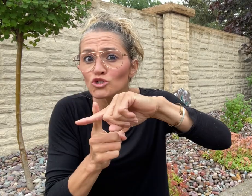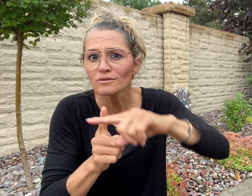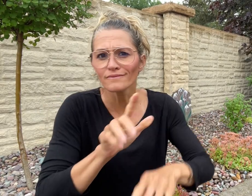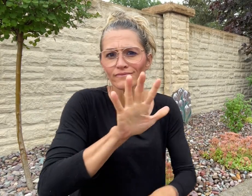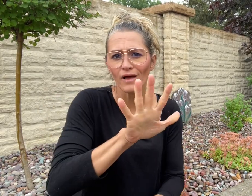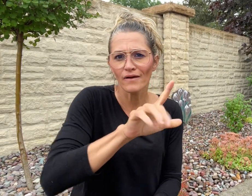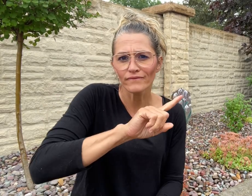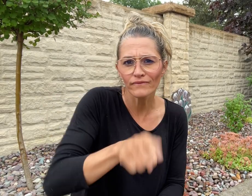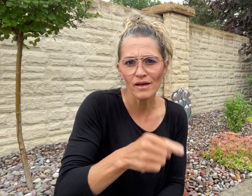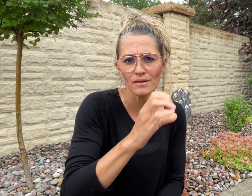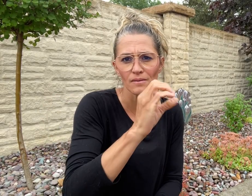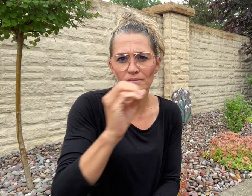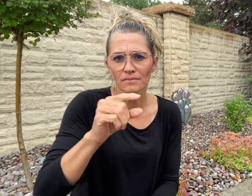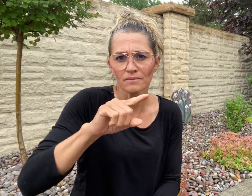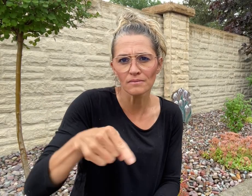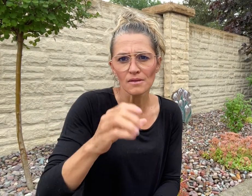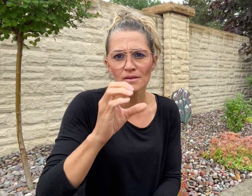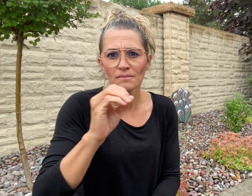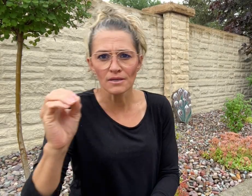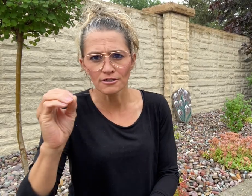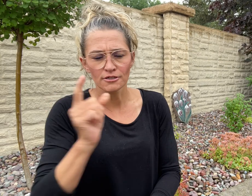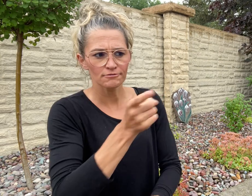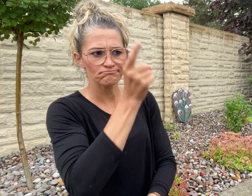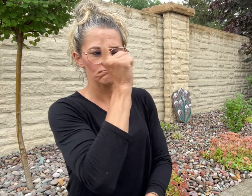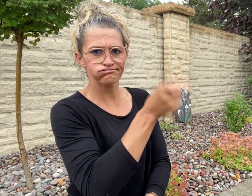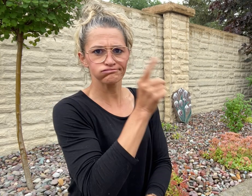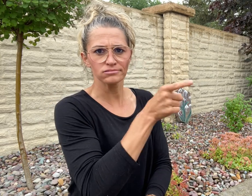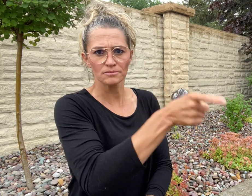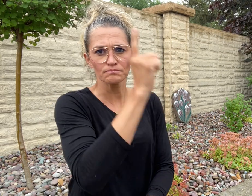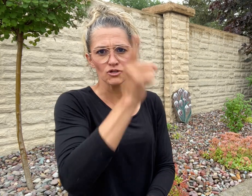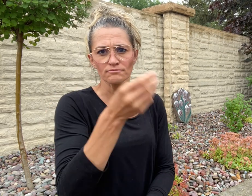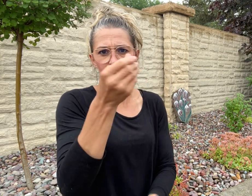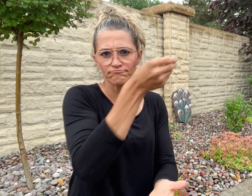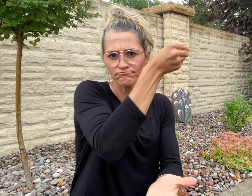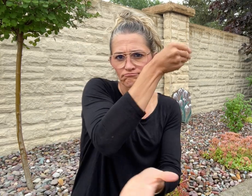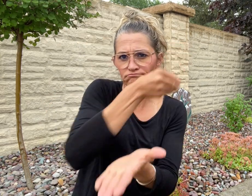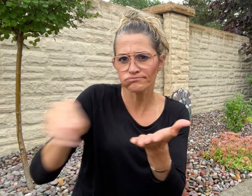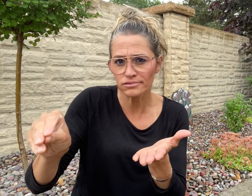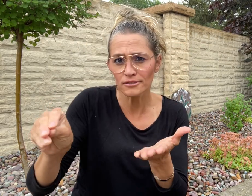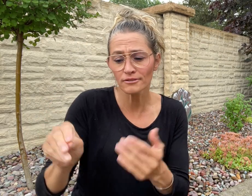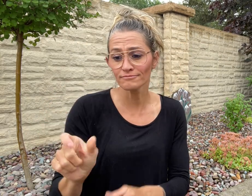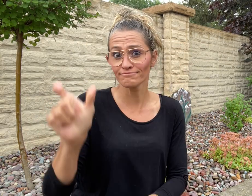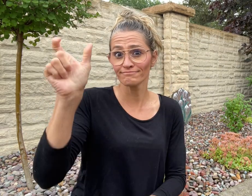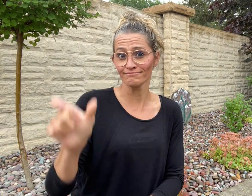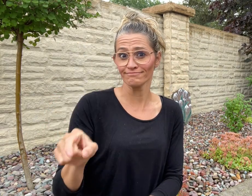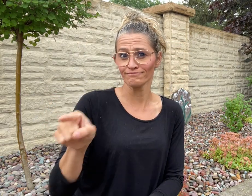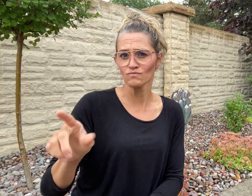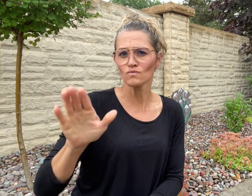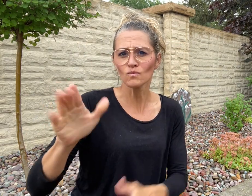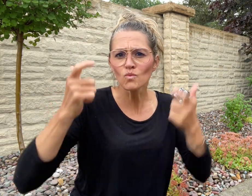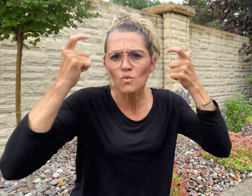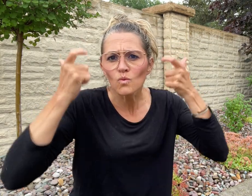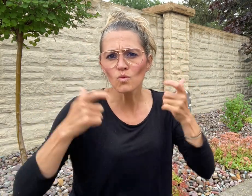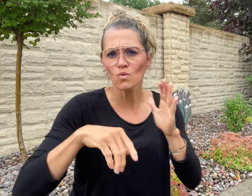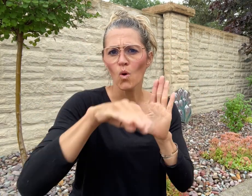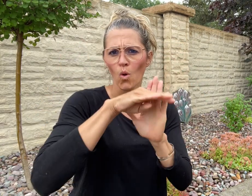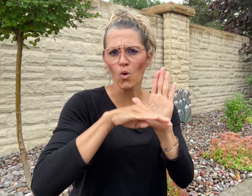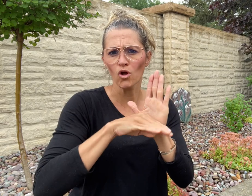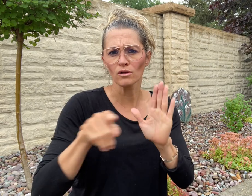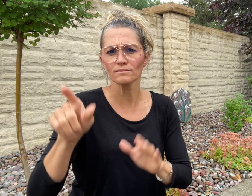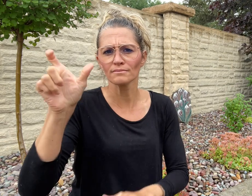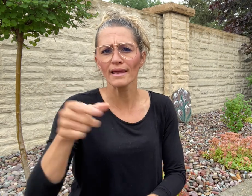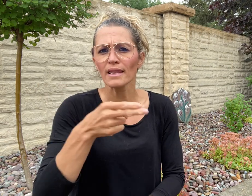and $5 million in punitive damages. Paul’s lawyer Gregory Gochanour